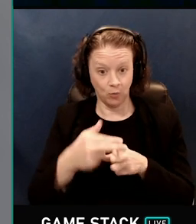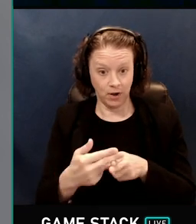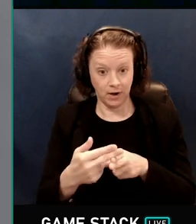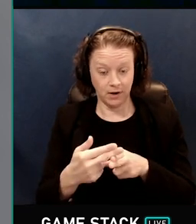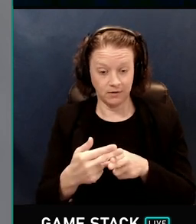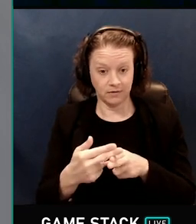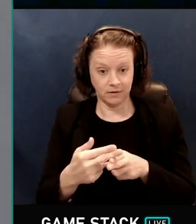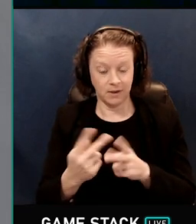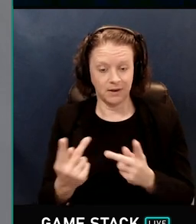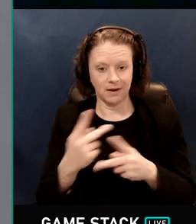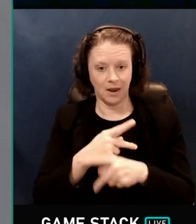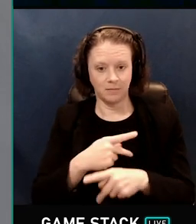four. Like this.